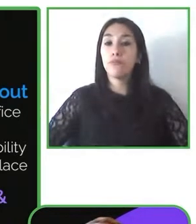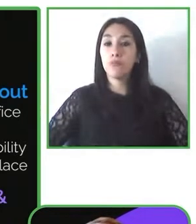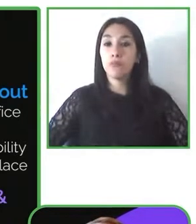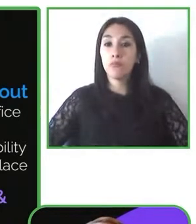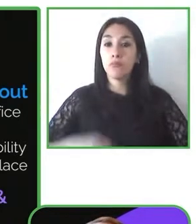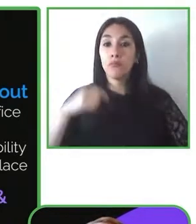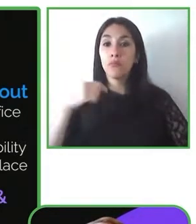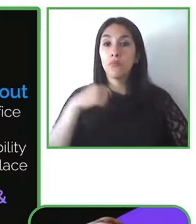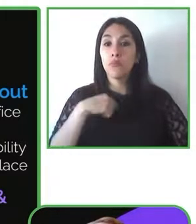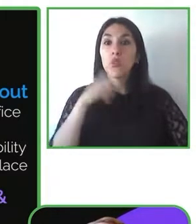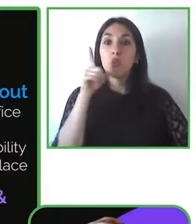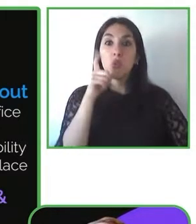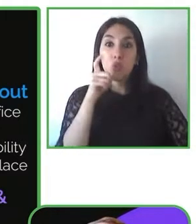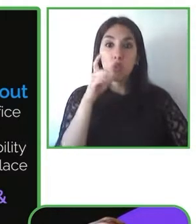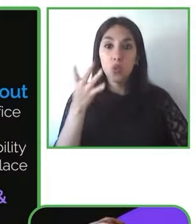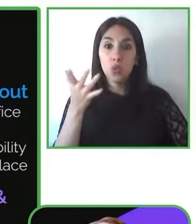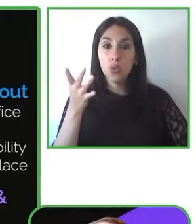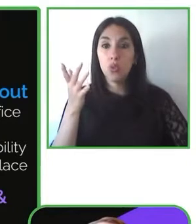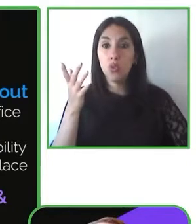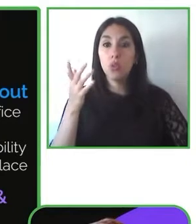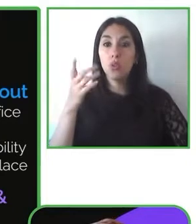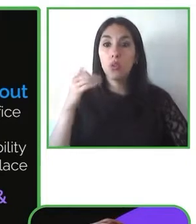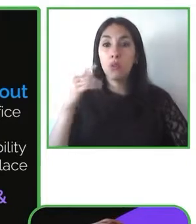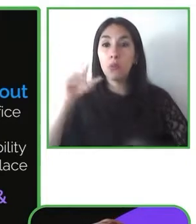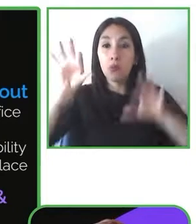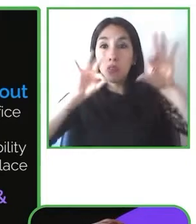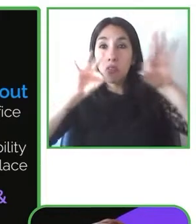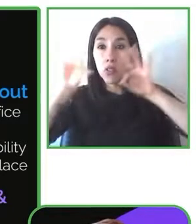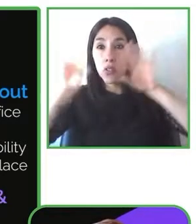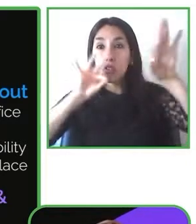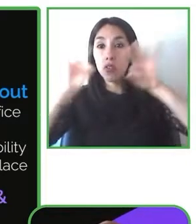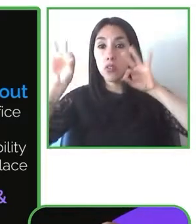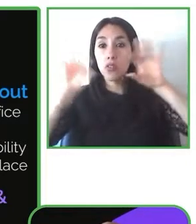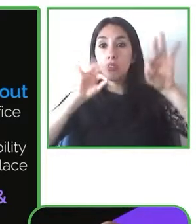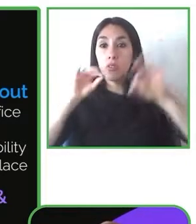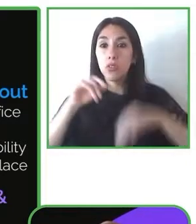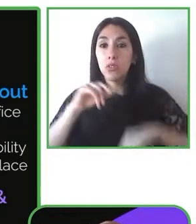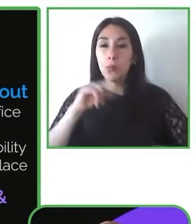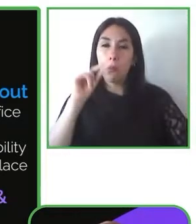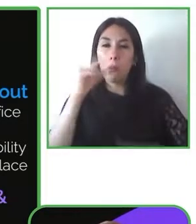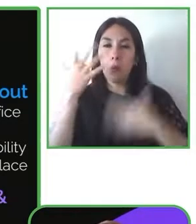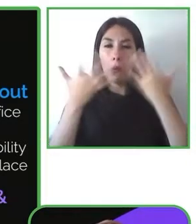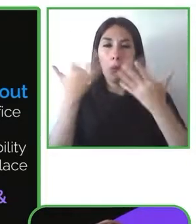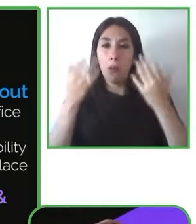public and innovative events yearly inclusion hackathons also the ICT for inclusion challenge